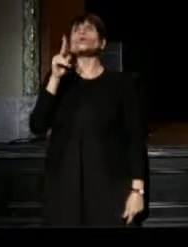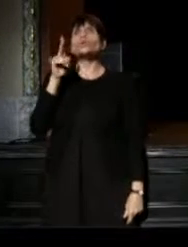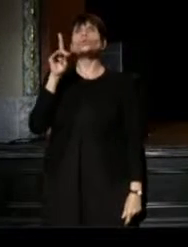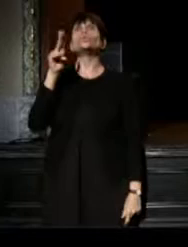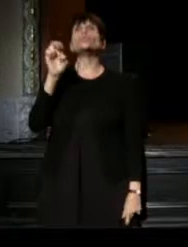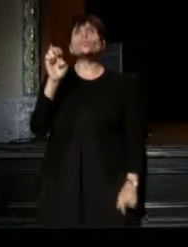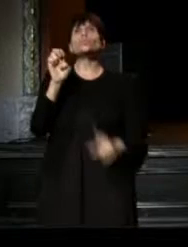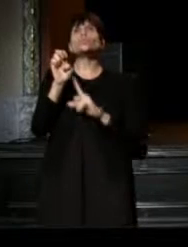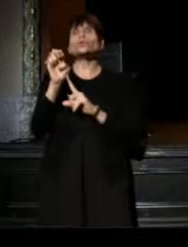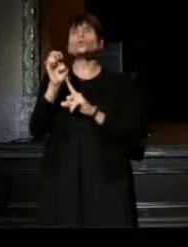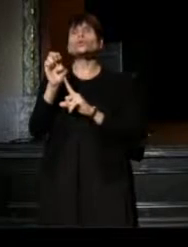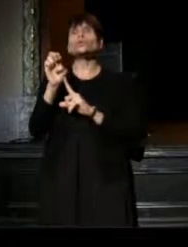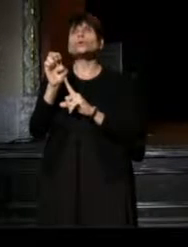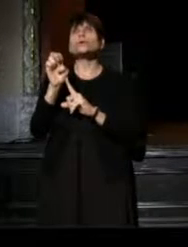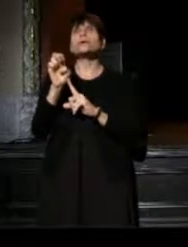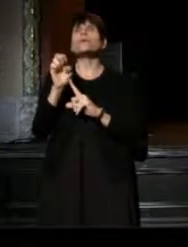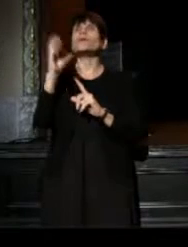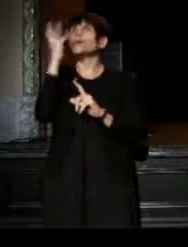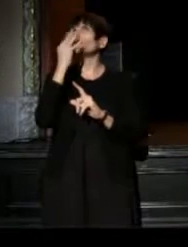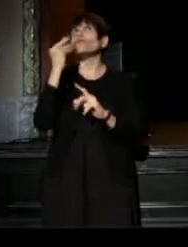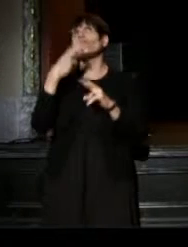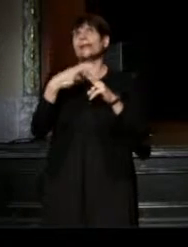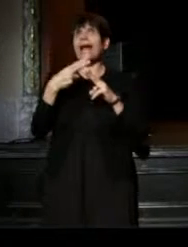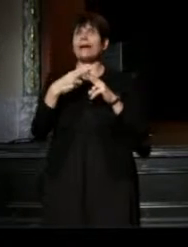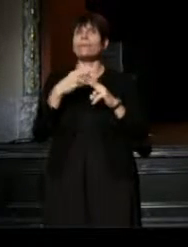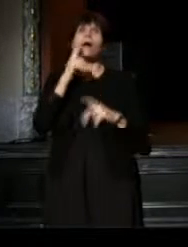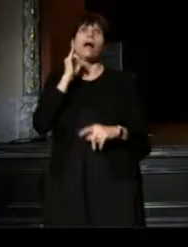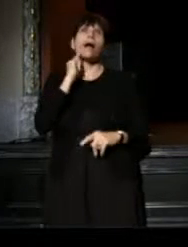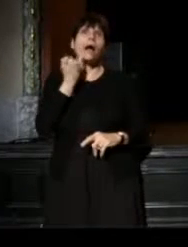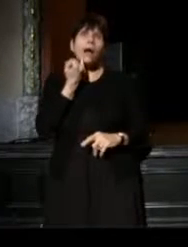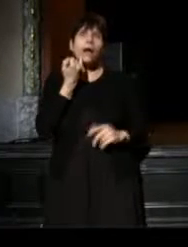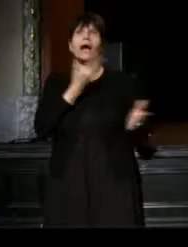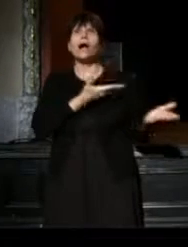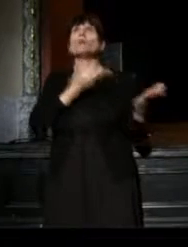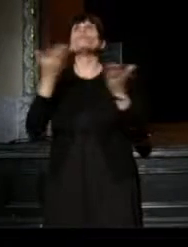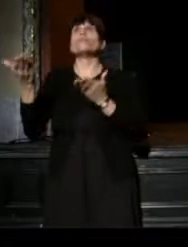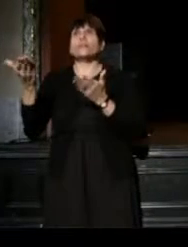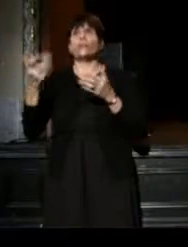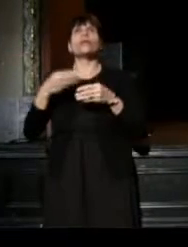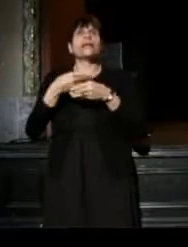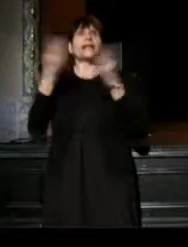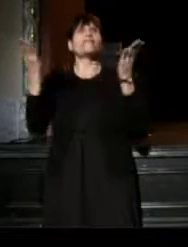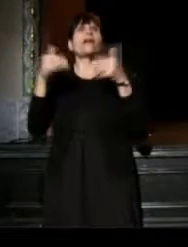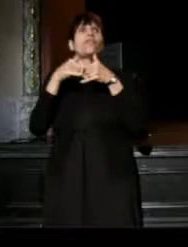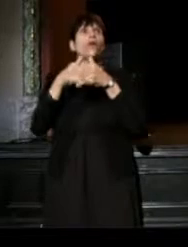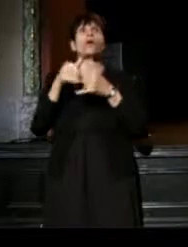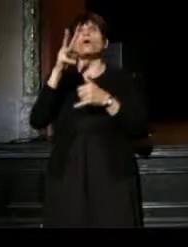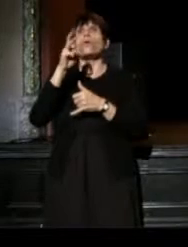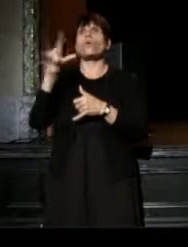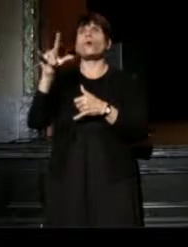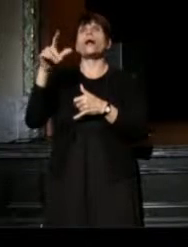with an enviable name, who'll give out the Theater Practitioner Award, Mr. Will Power.